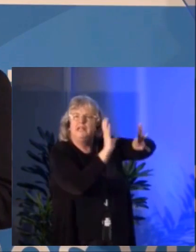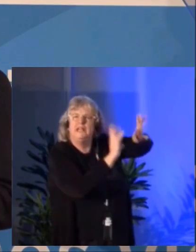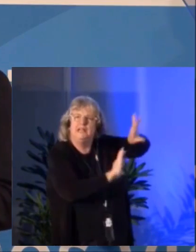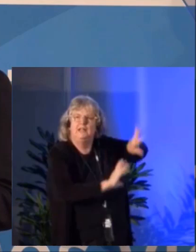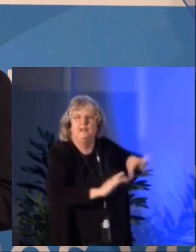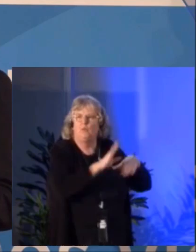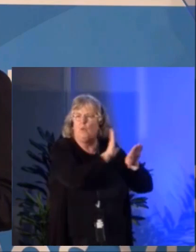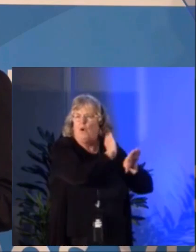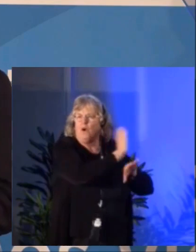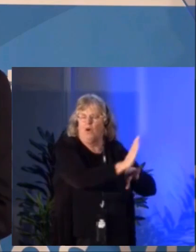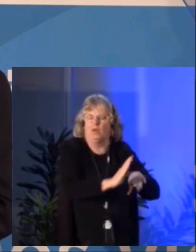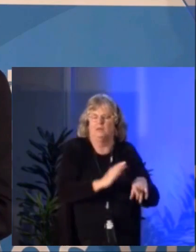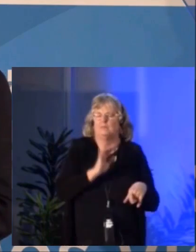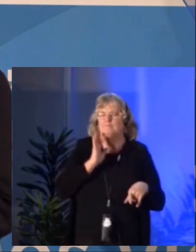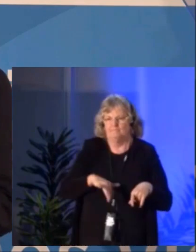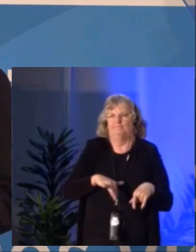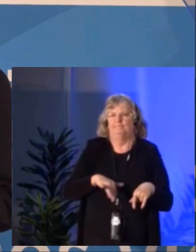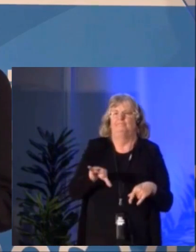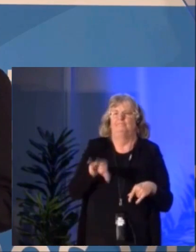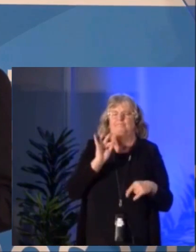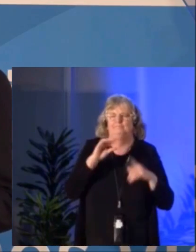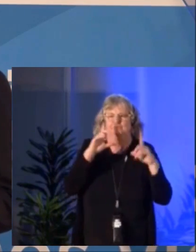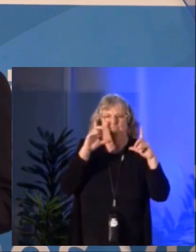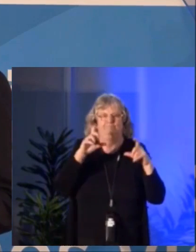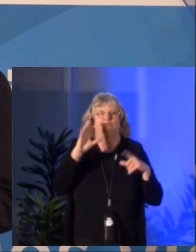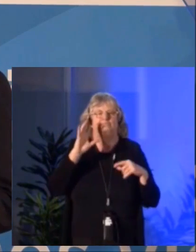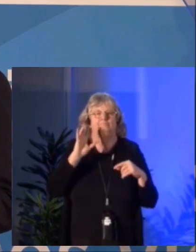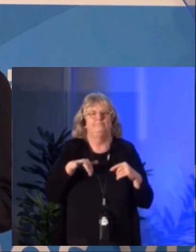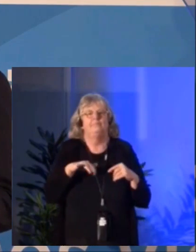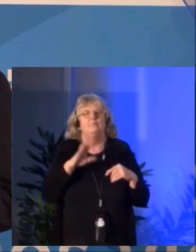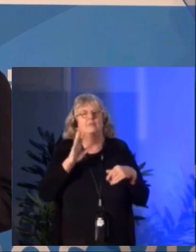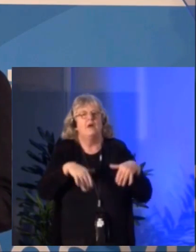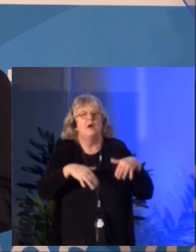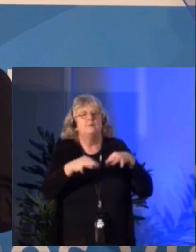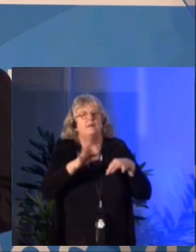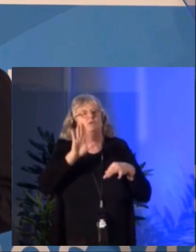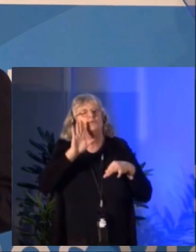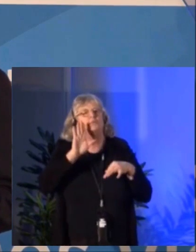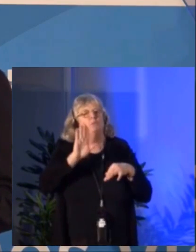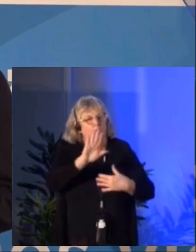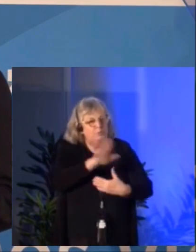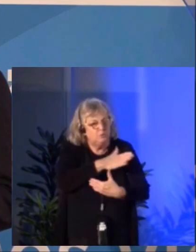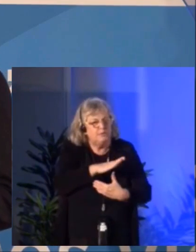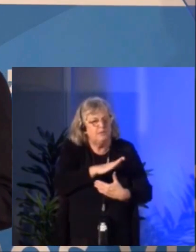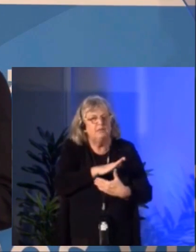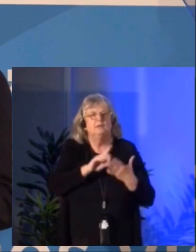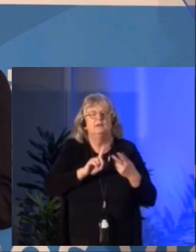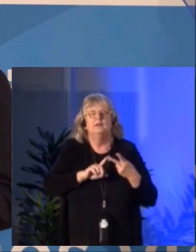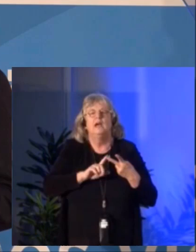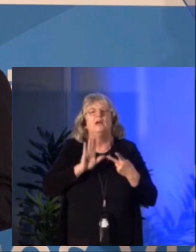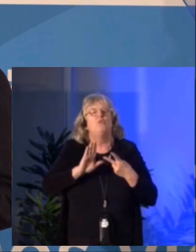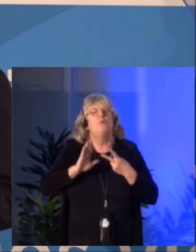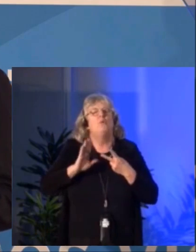Because it represents really, it talks about your music and your journey and it's a perfect fit with so many